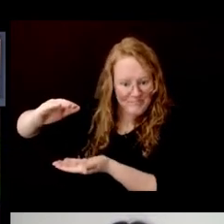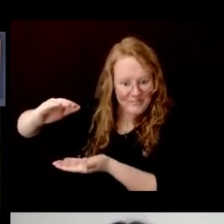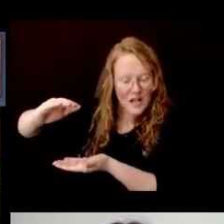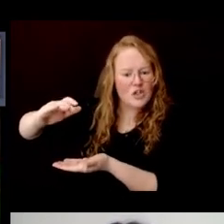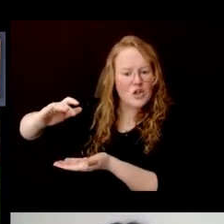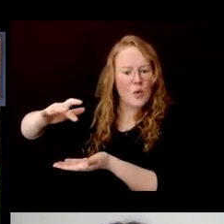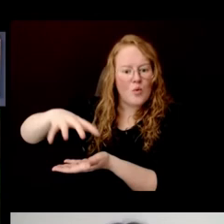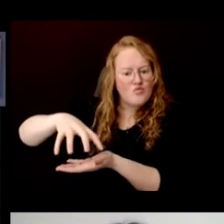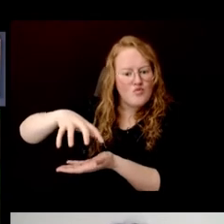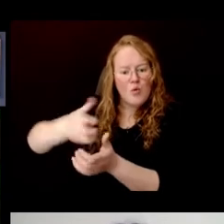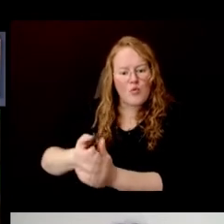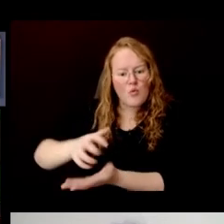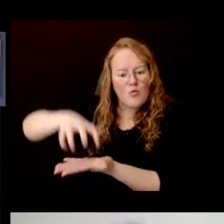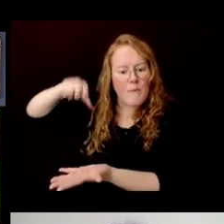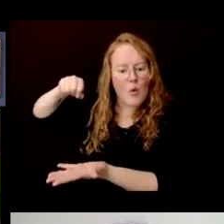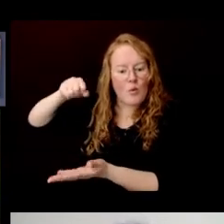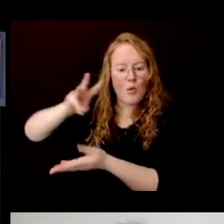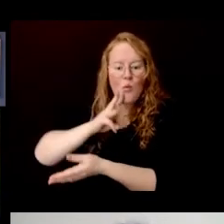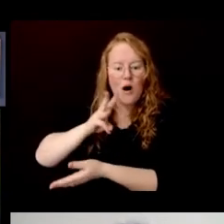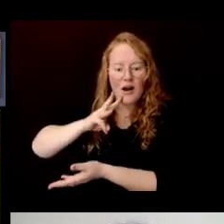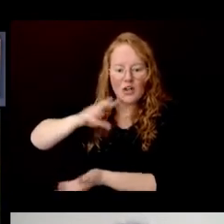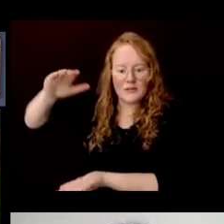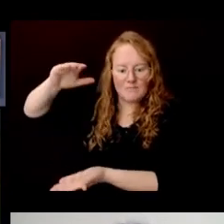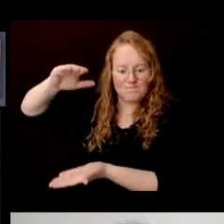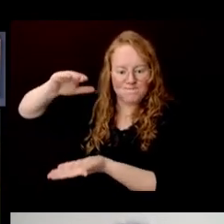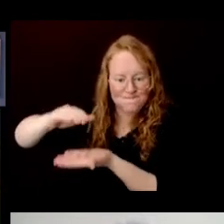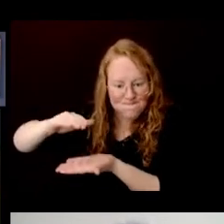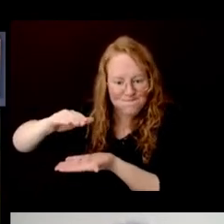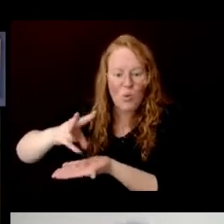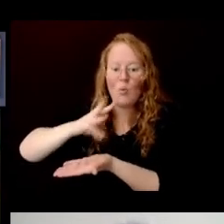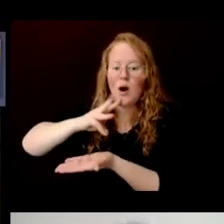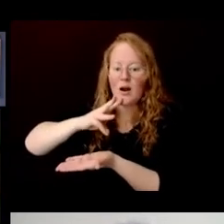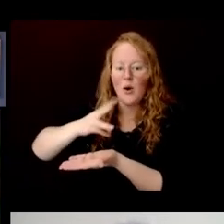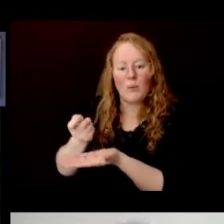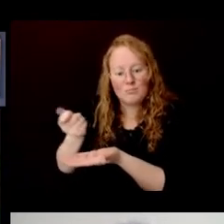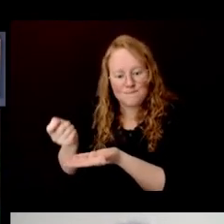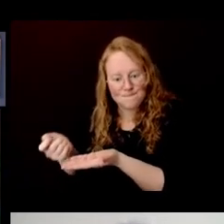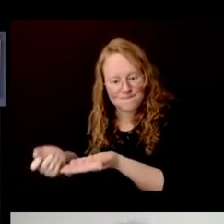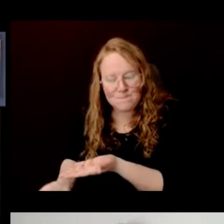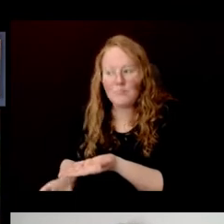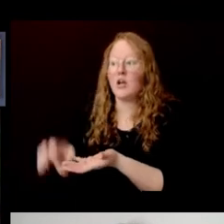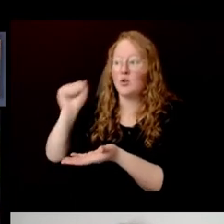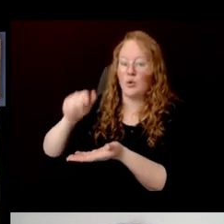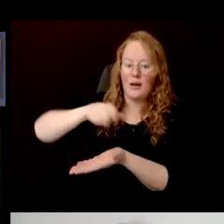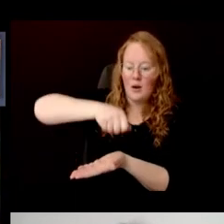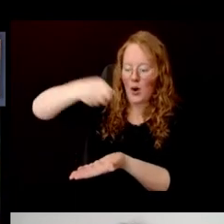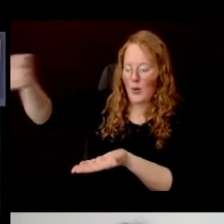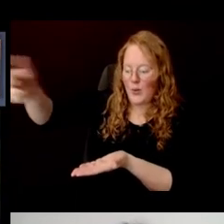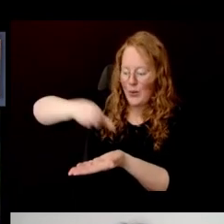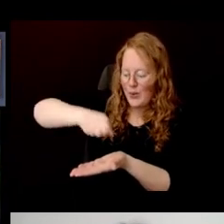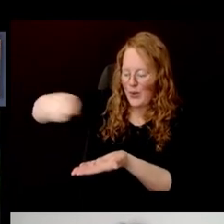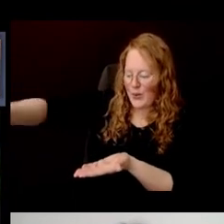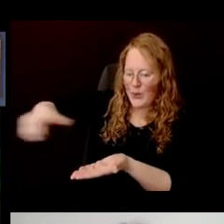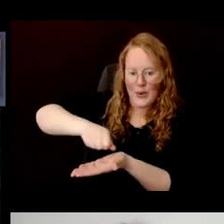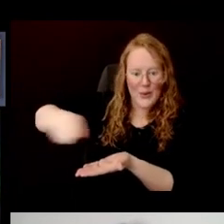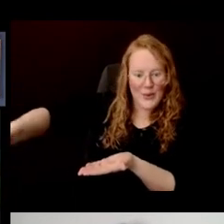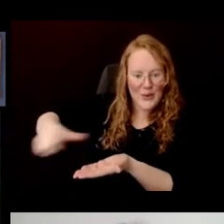After you expel the excess water, you can then peel off...sheet by sheet...each sheet of paper.